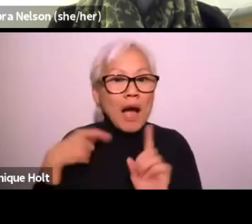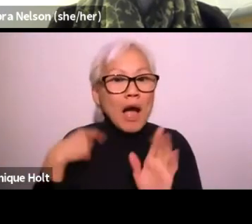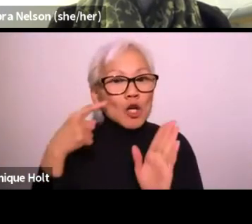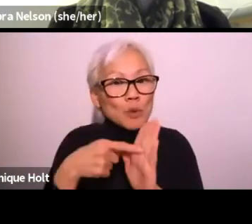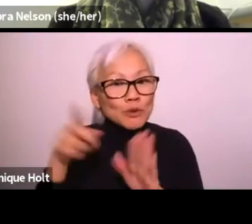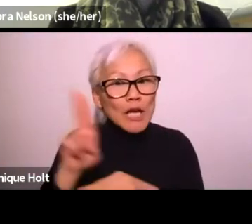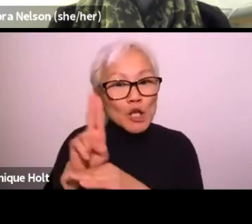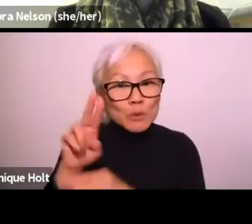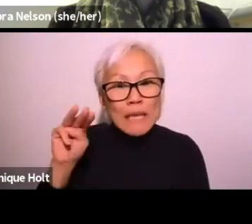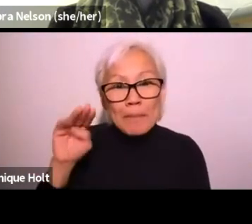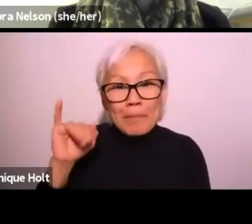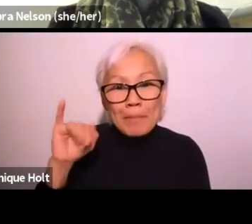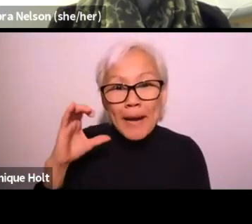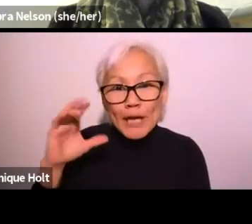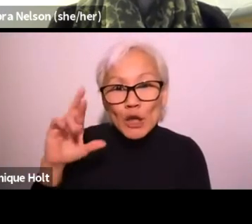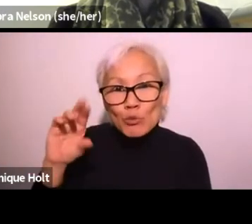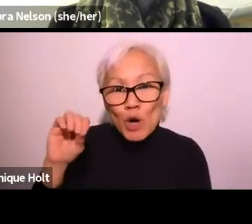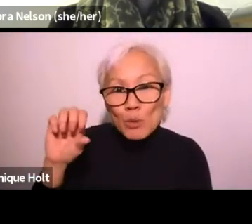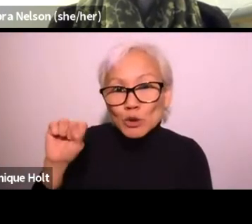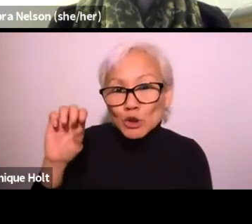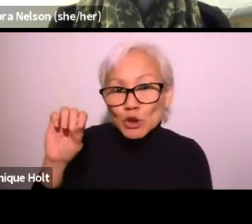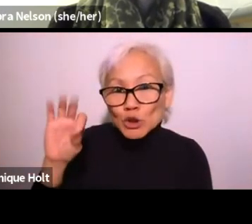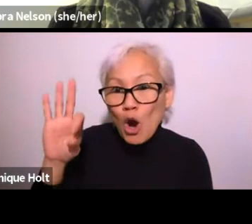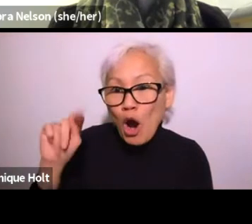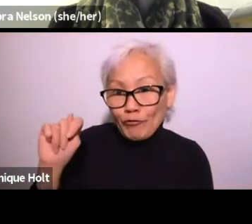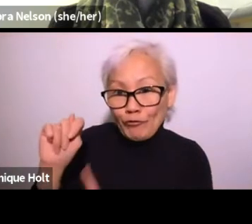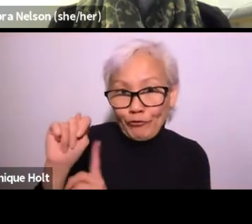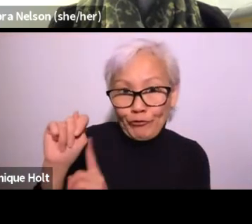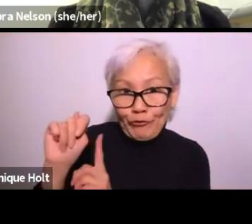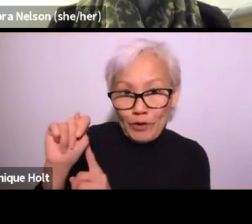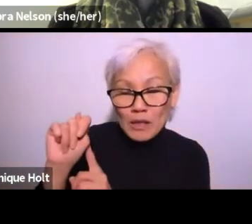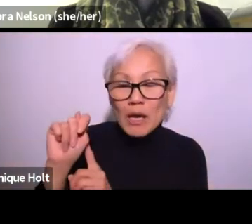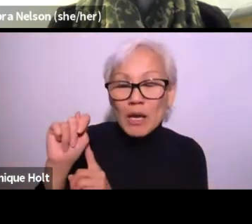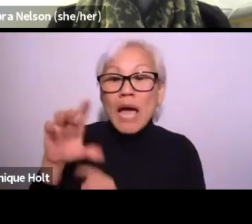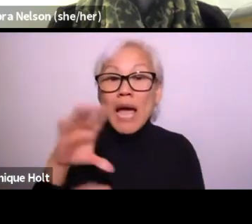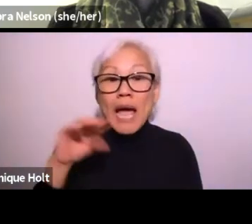so I kind of sat there and I noticed that you were using, they were using Microsoft,